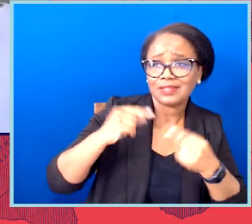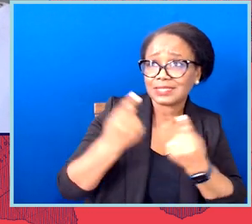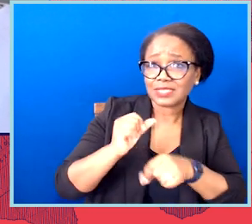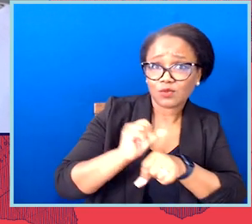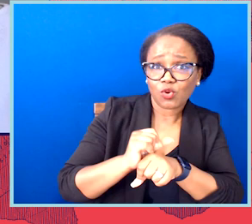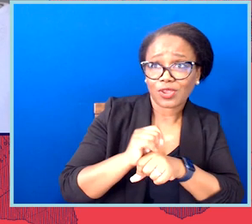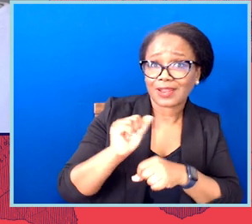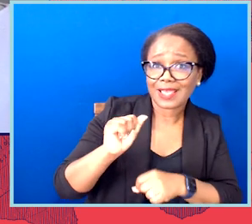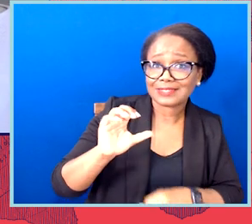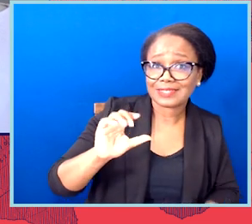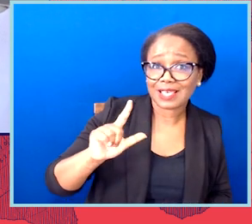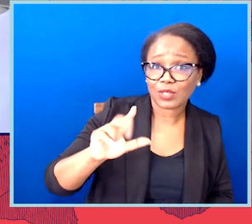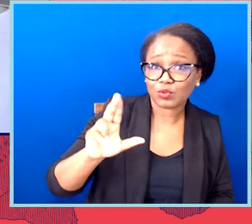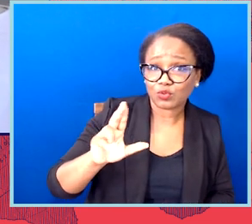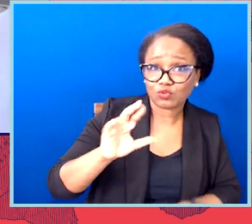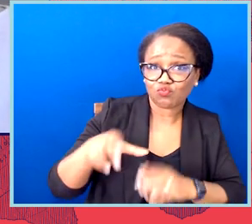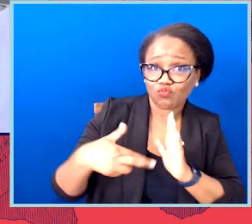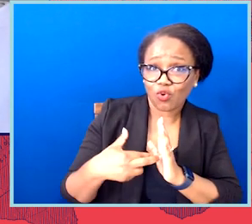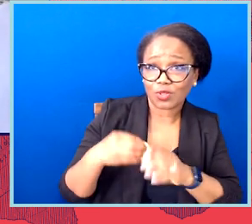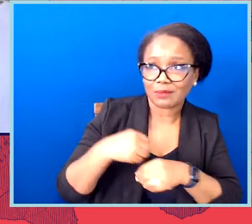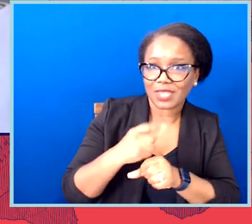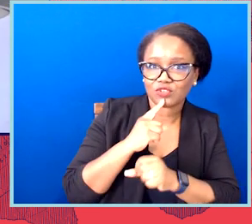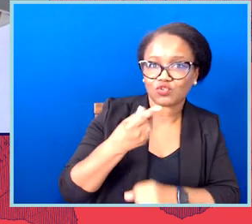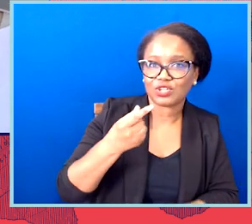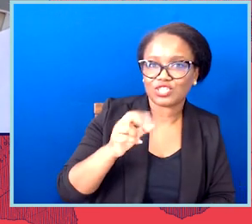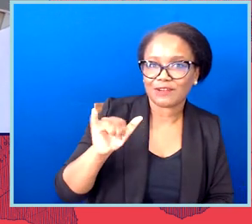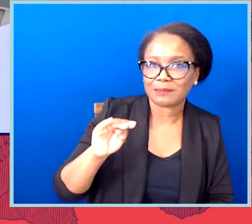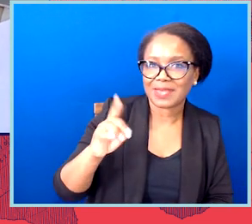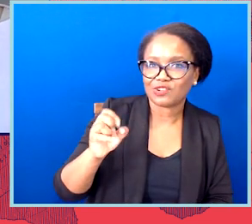ACLU is playing to stop gerrymandering and ensure their maps? Yes.